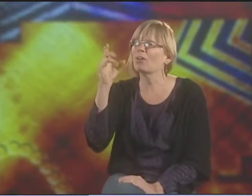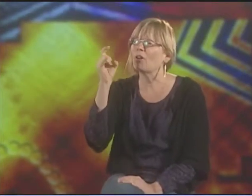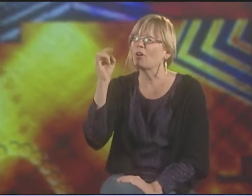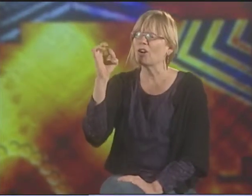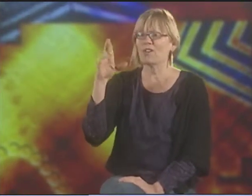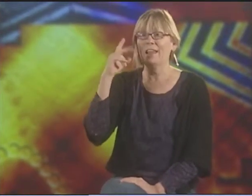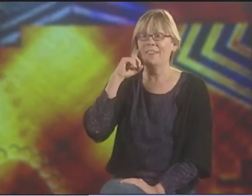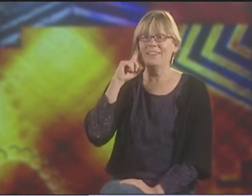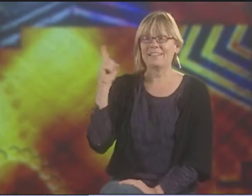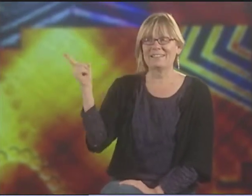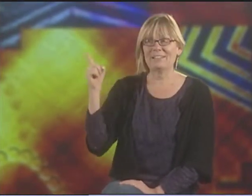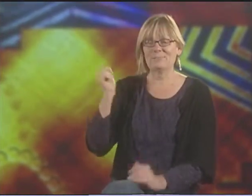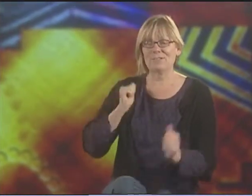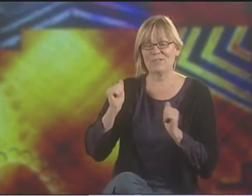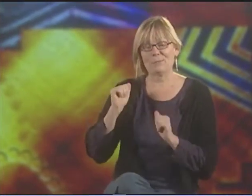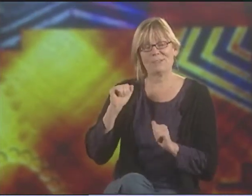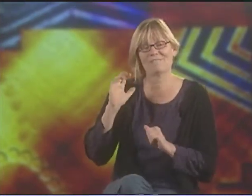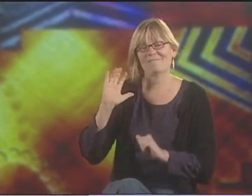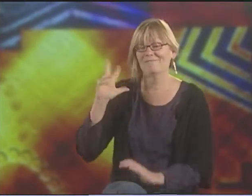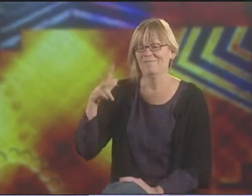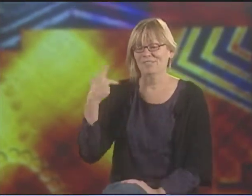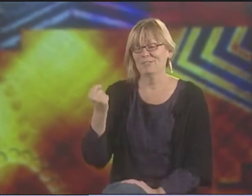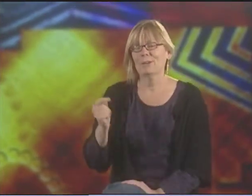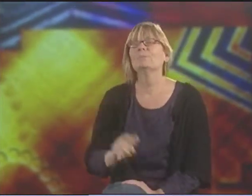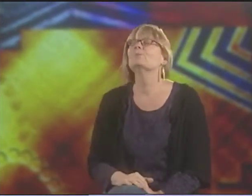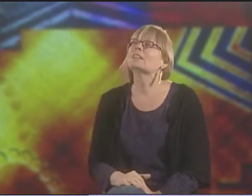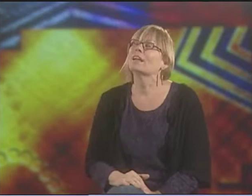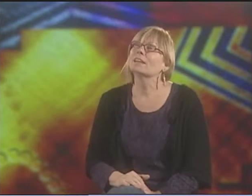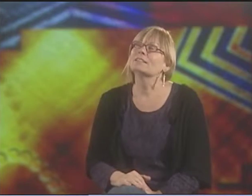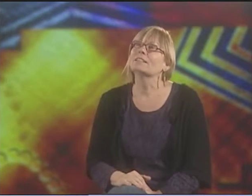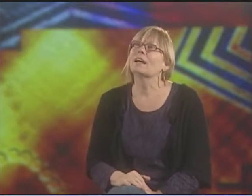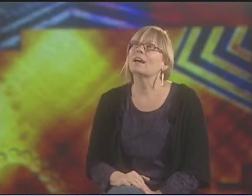MEL CARTER. MEL CARTER ACTUALLY PERFORMED IT. I SAW HIM DO IT.